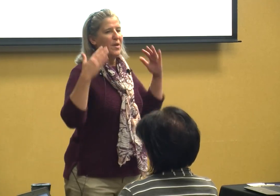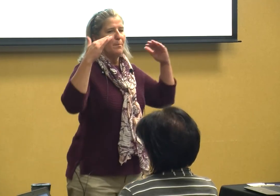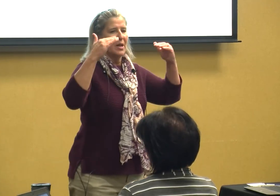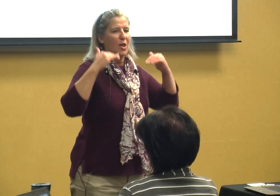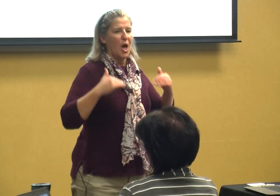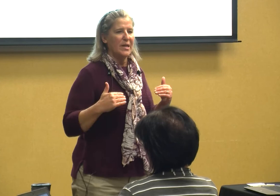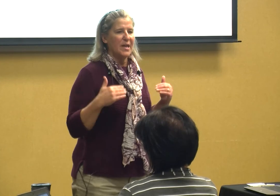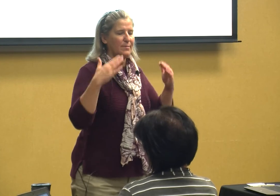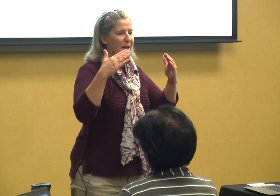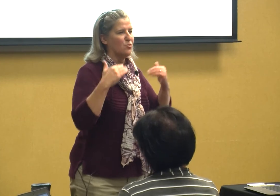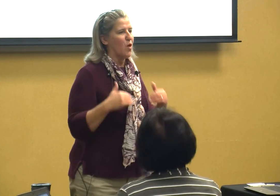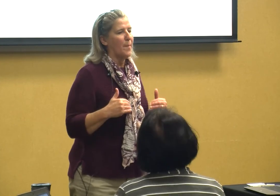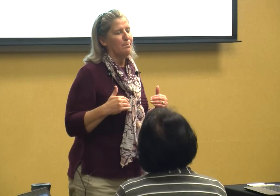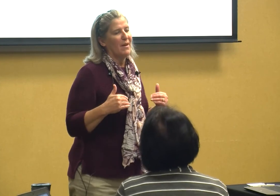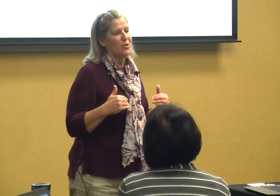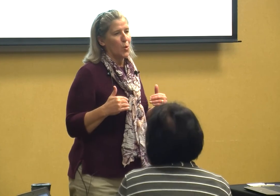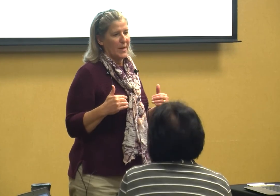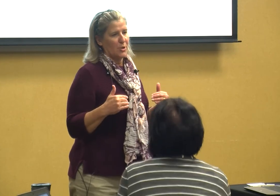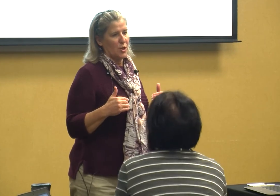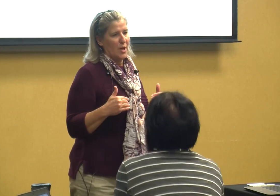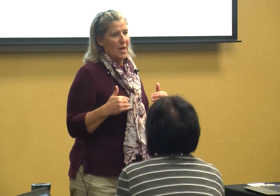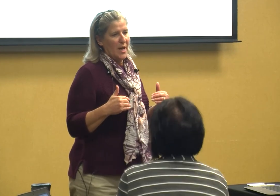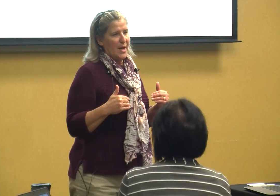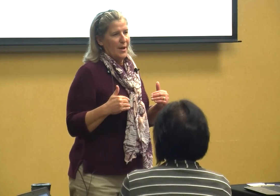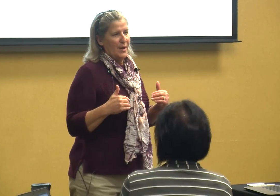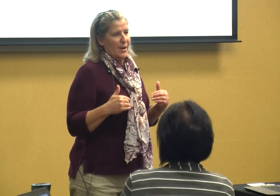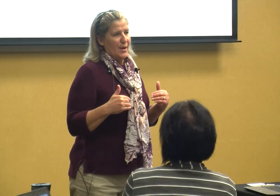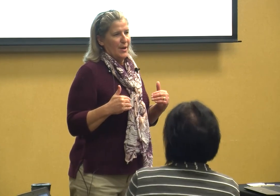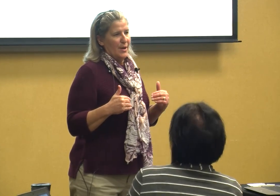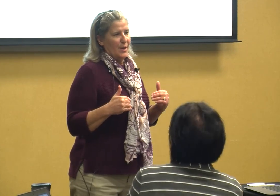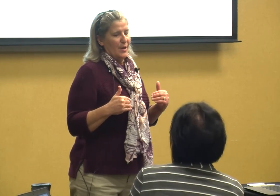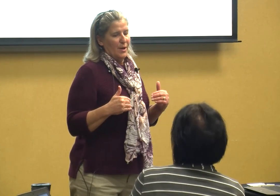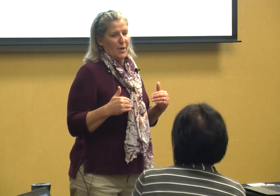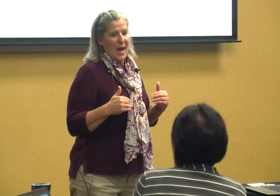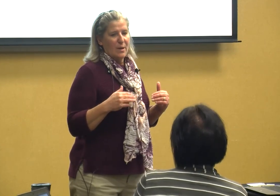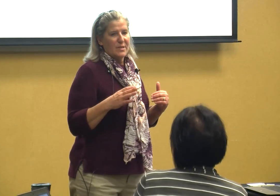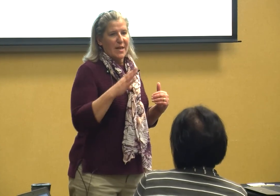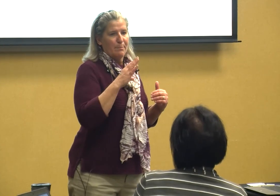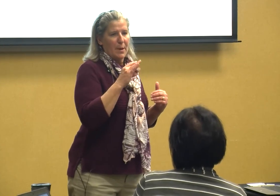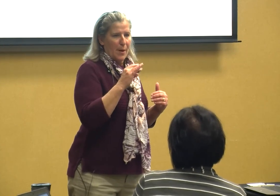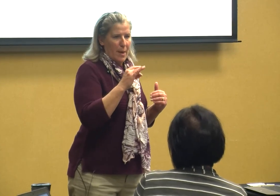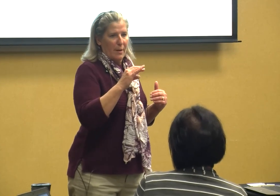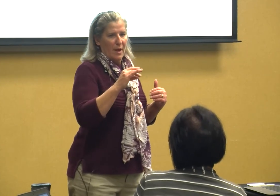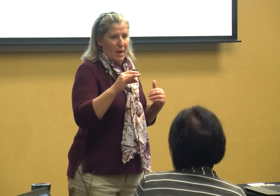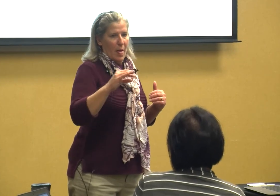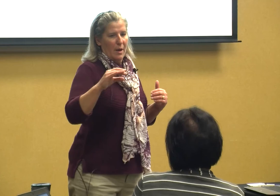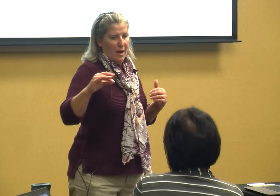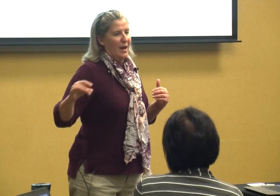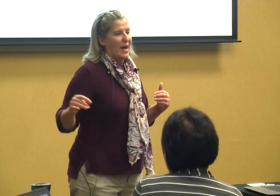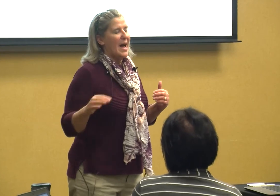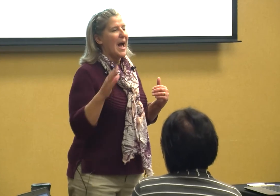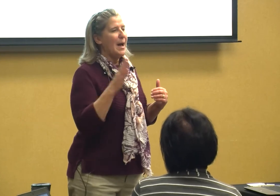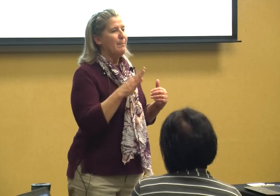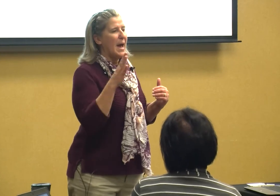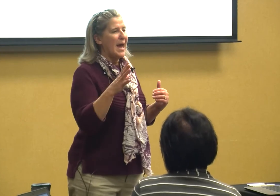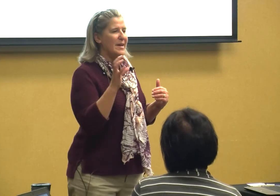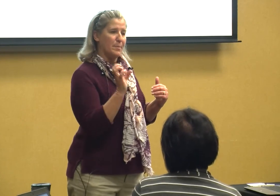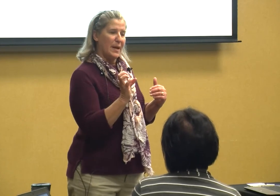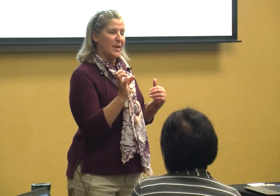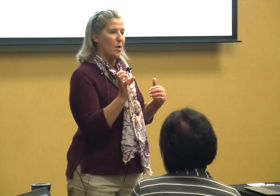it but a lot of times I dropped my verbiage you know I don't sit and borrow I'm made depending on